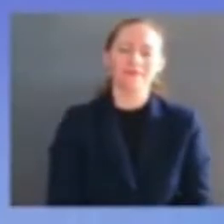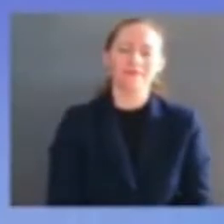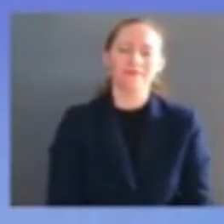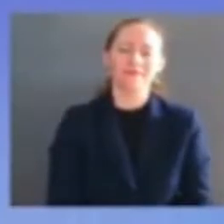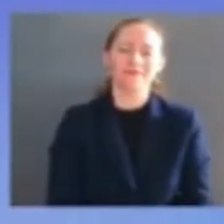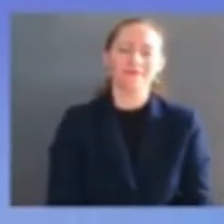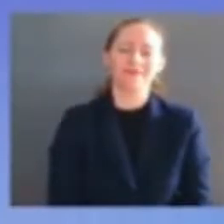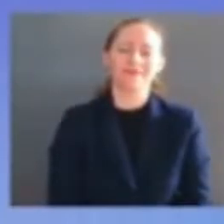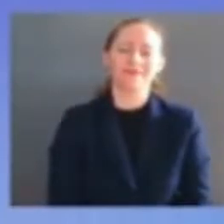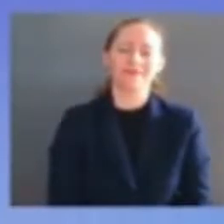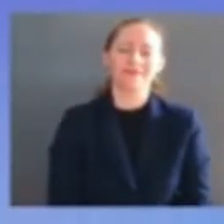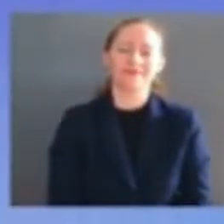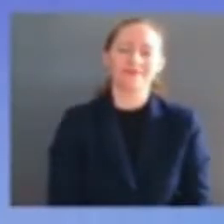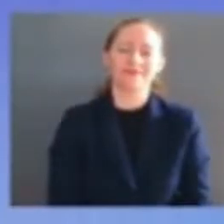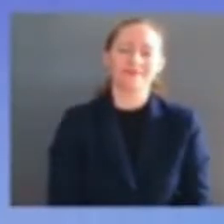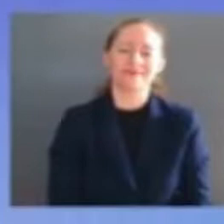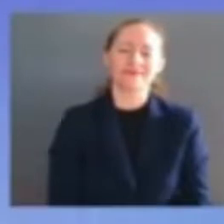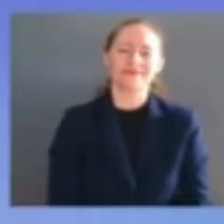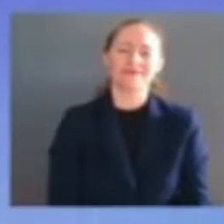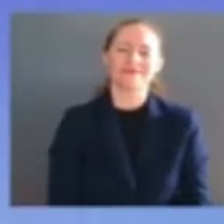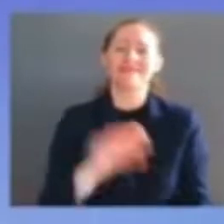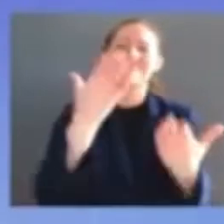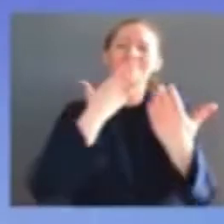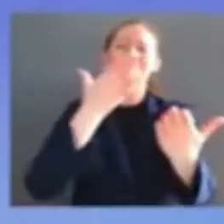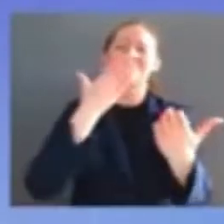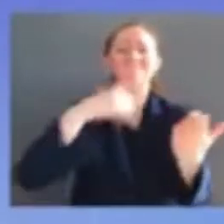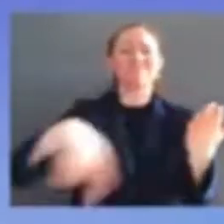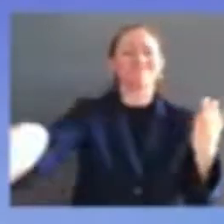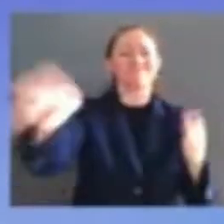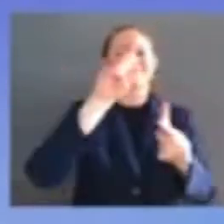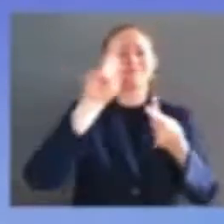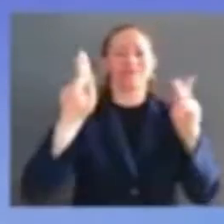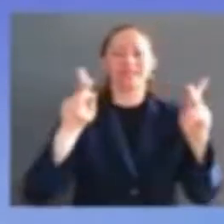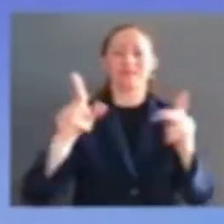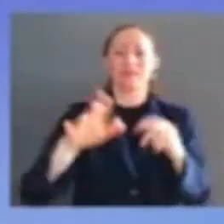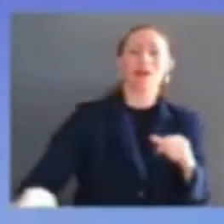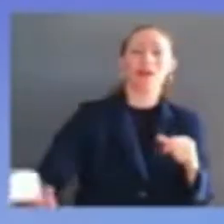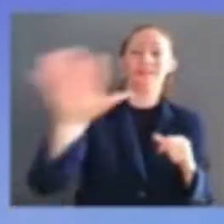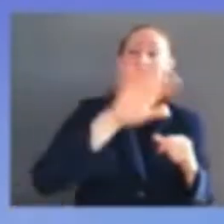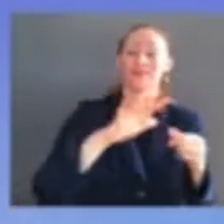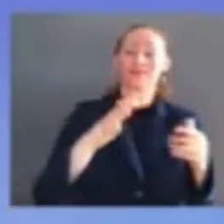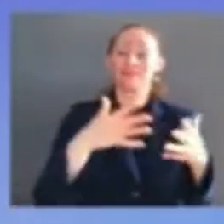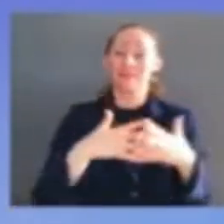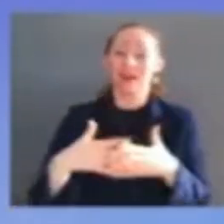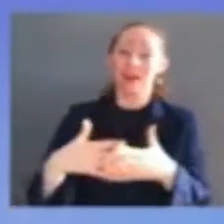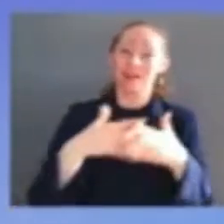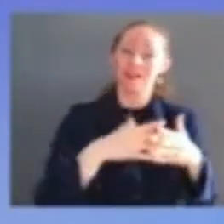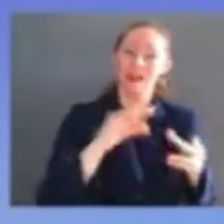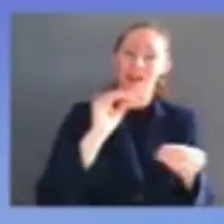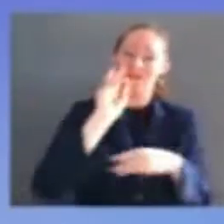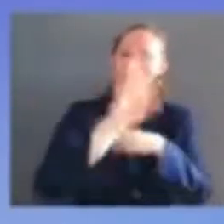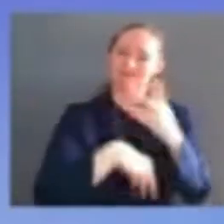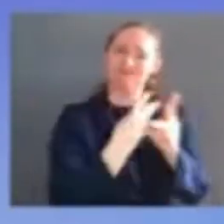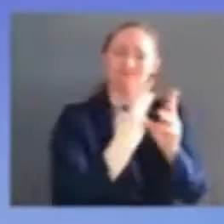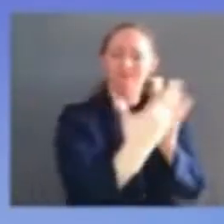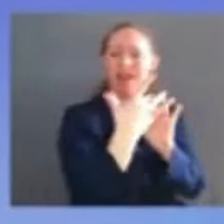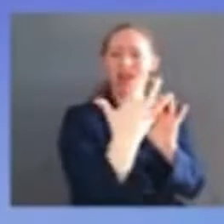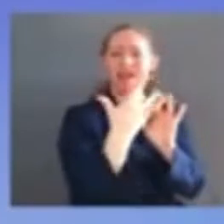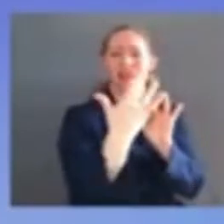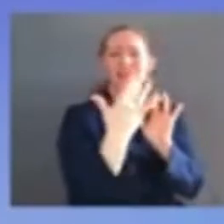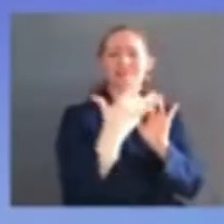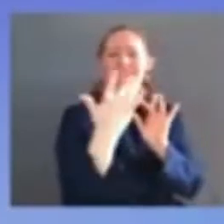the world who have reached out to me directly in recent weeks with messages of support i have spent